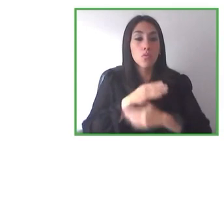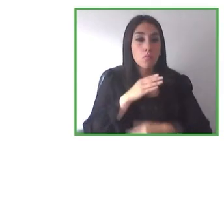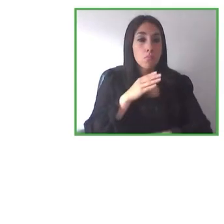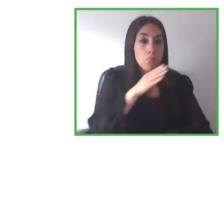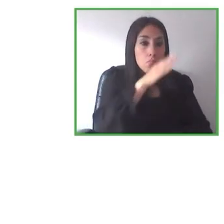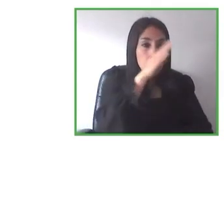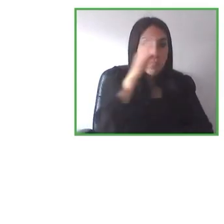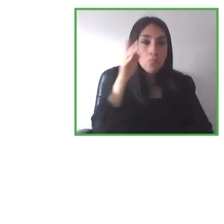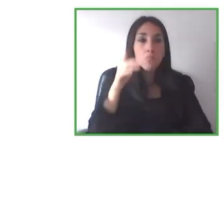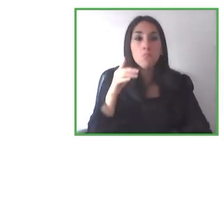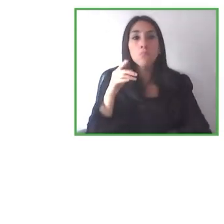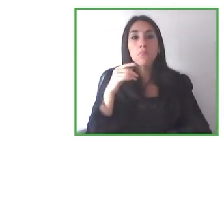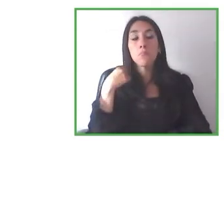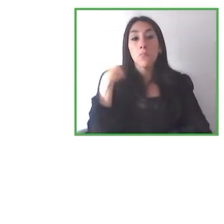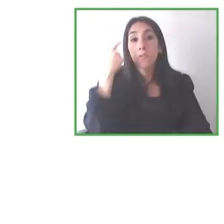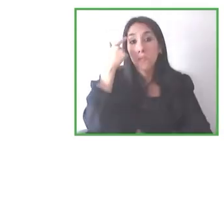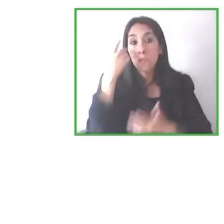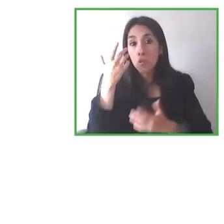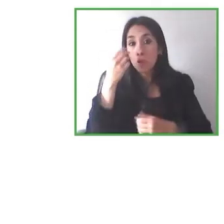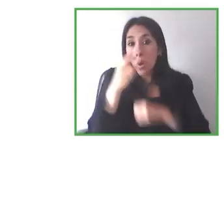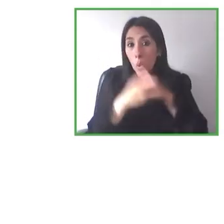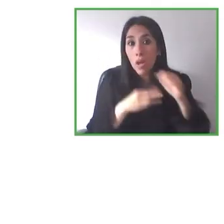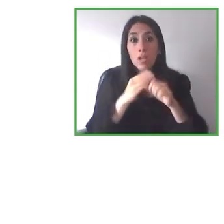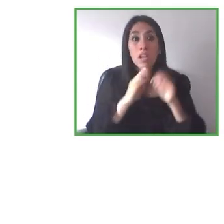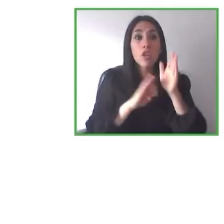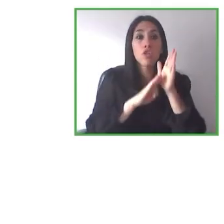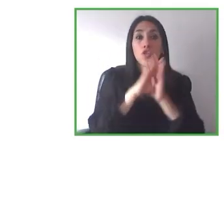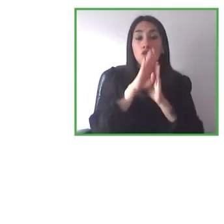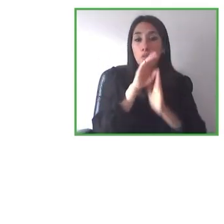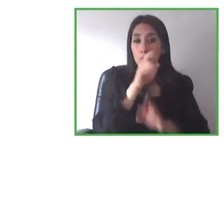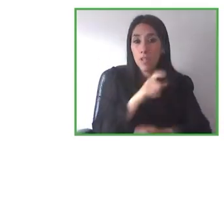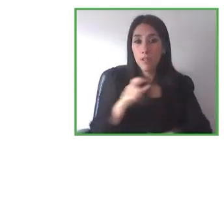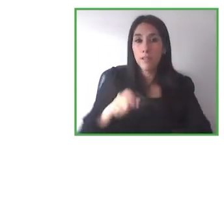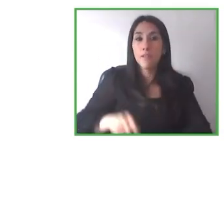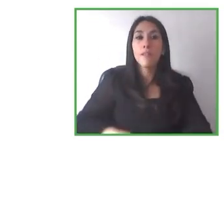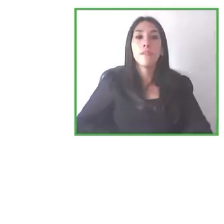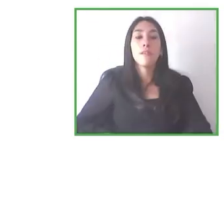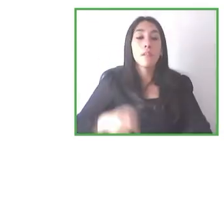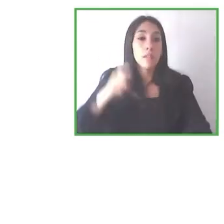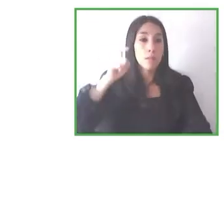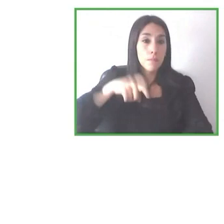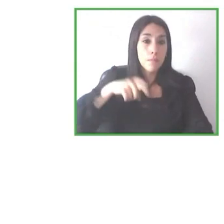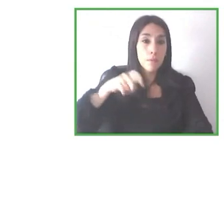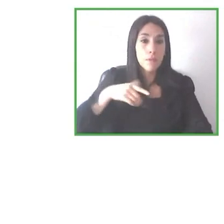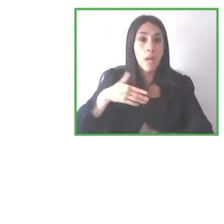We need to do a lot of work. I think what we're missing is a lot of that willingness